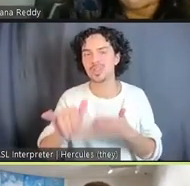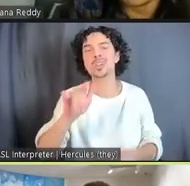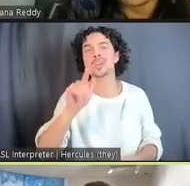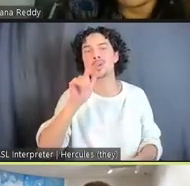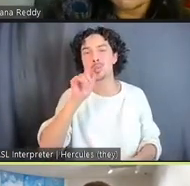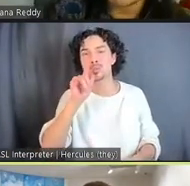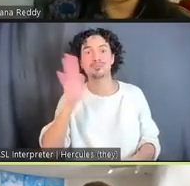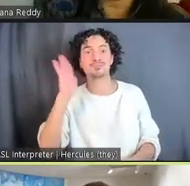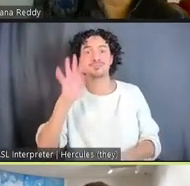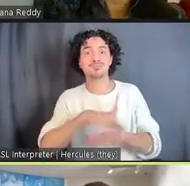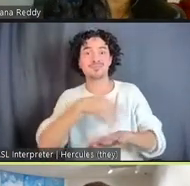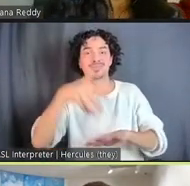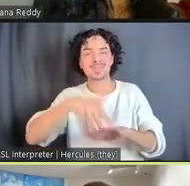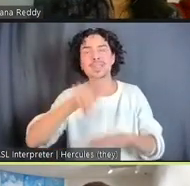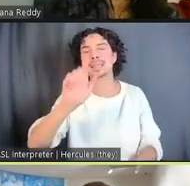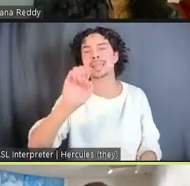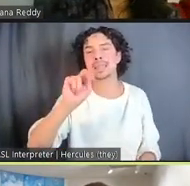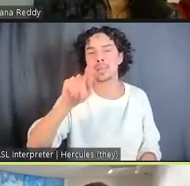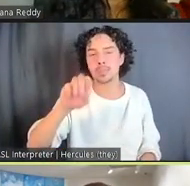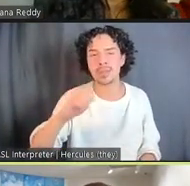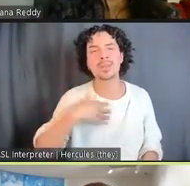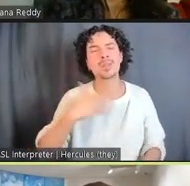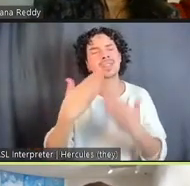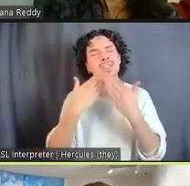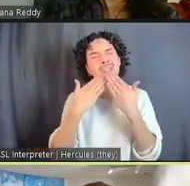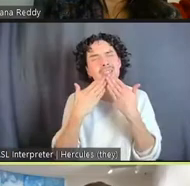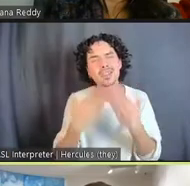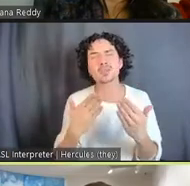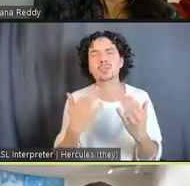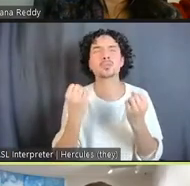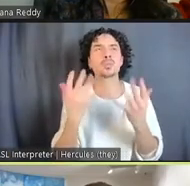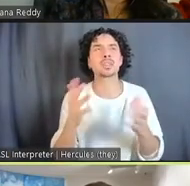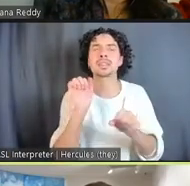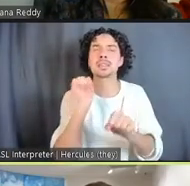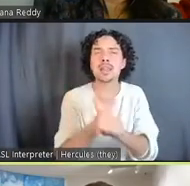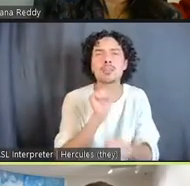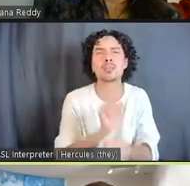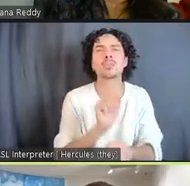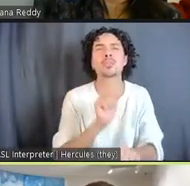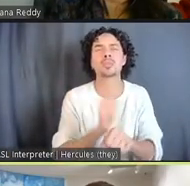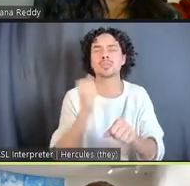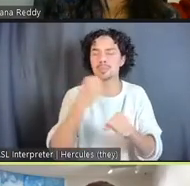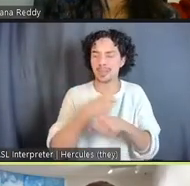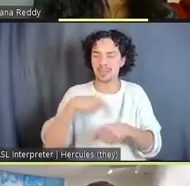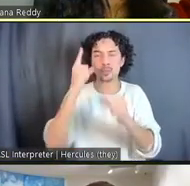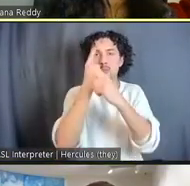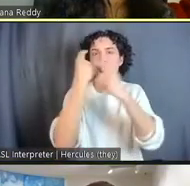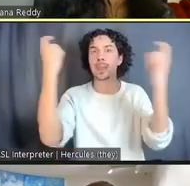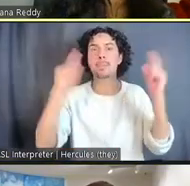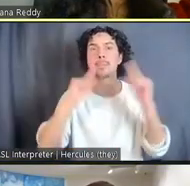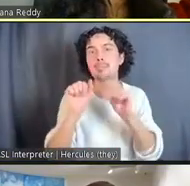just thank all the labor and dreaming that made this panel possible. Thank you, Nicole.